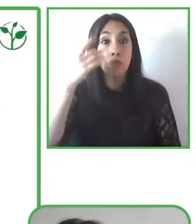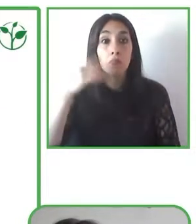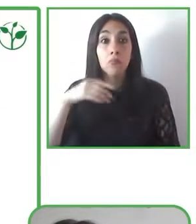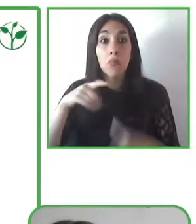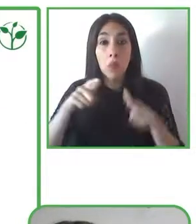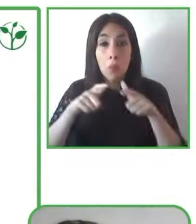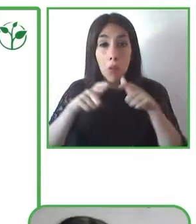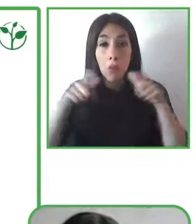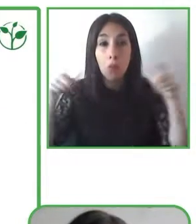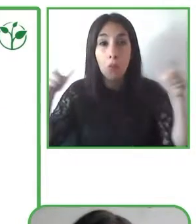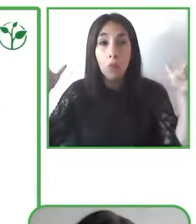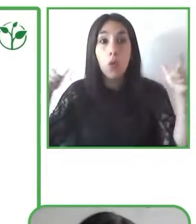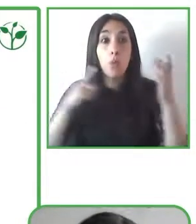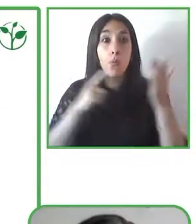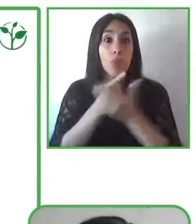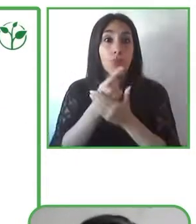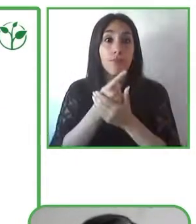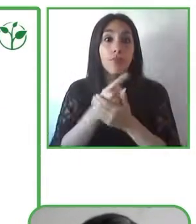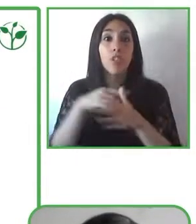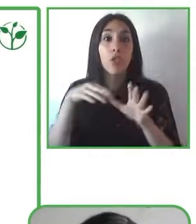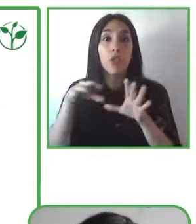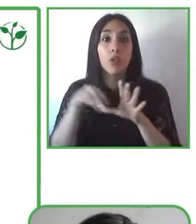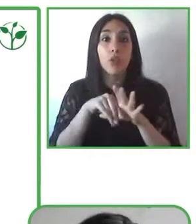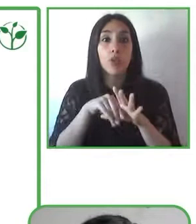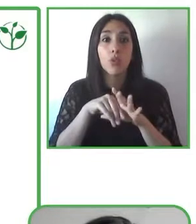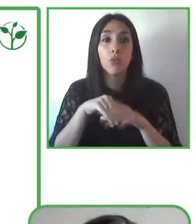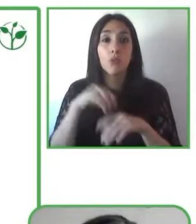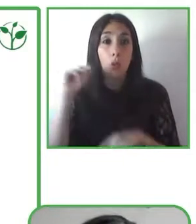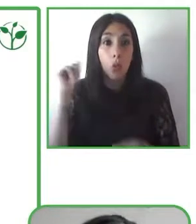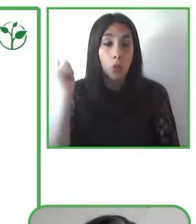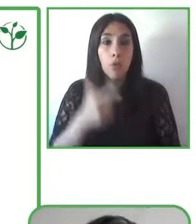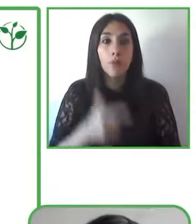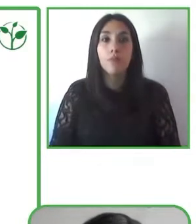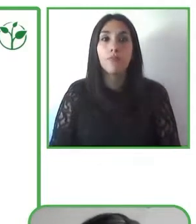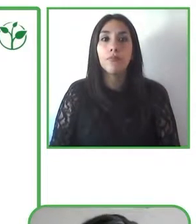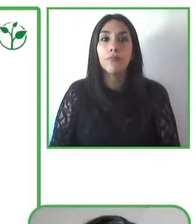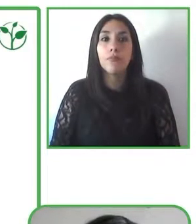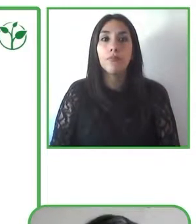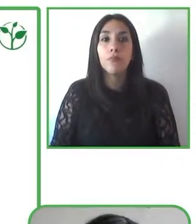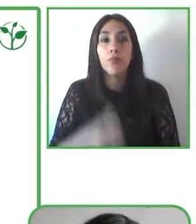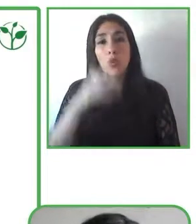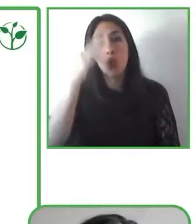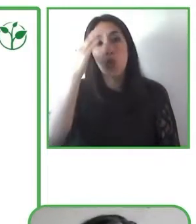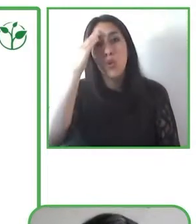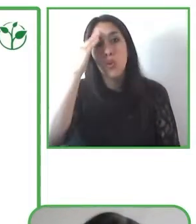and create reading and literature possibilities for all. I think in